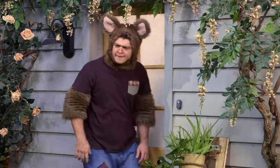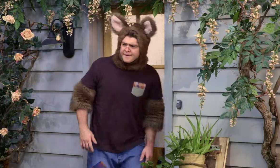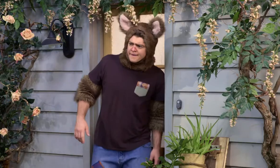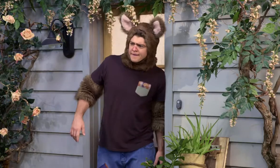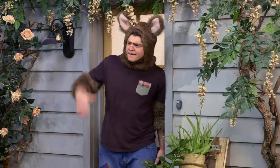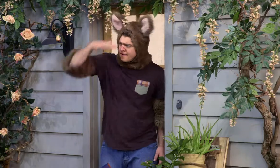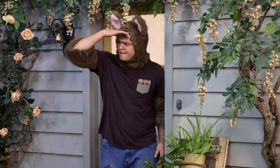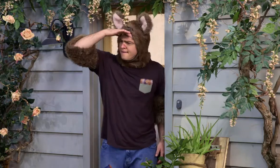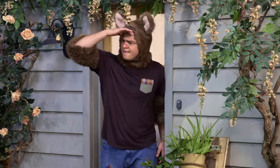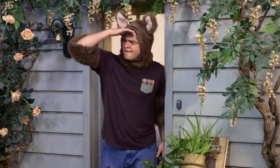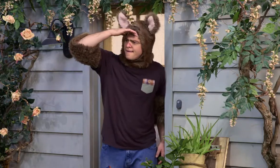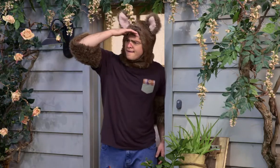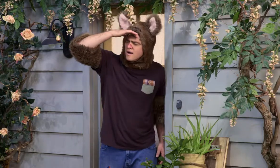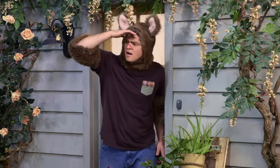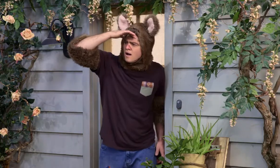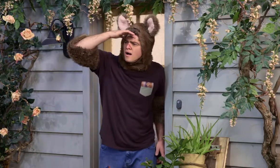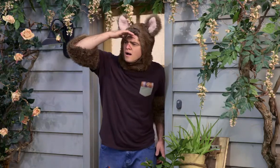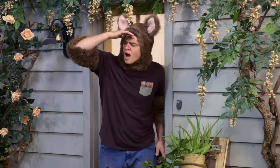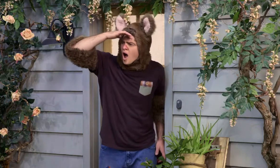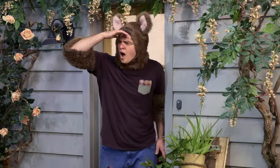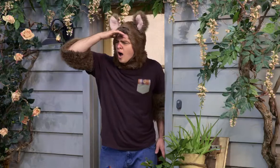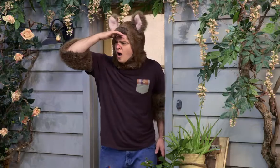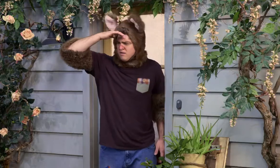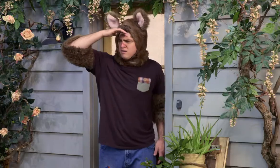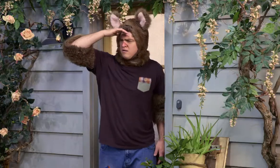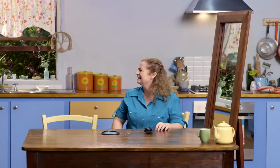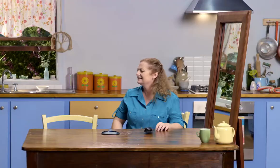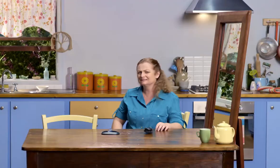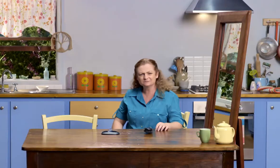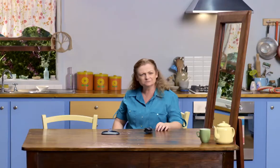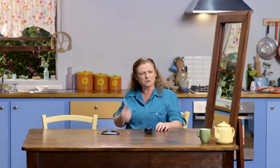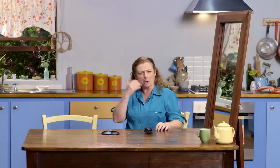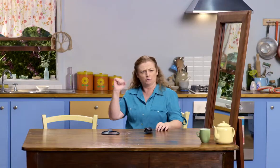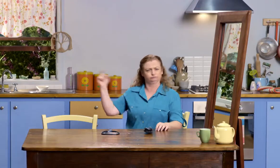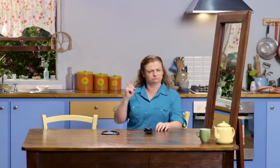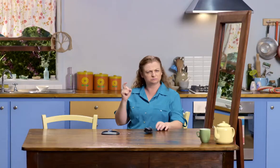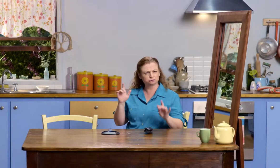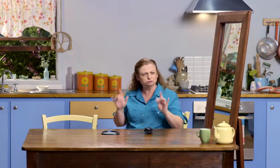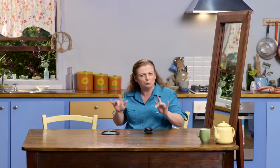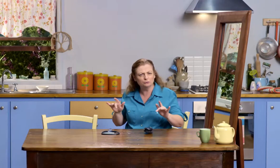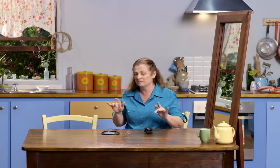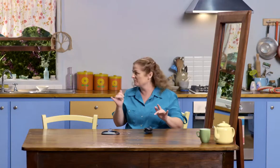Hmm. Hmm. Huh? Oh. He usually comes in by himself.